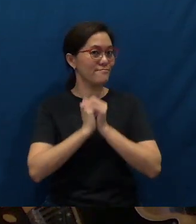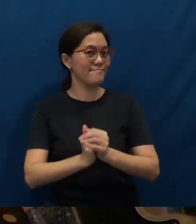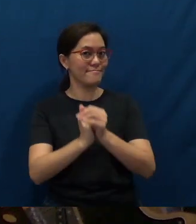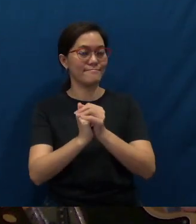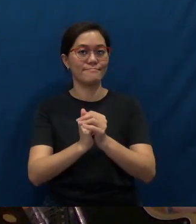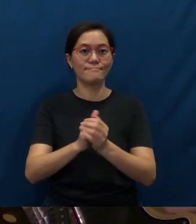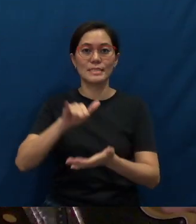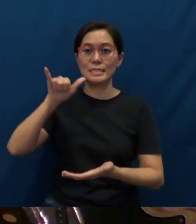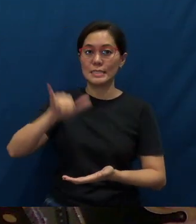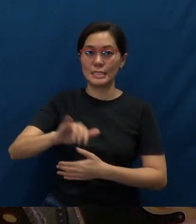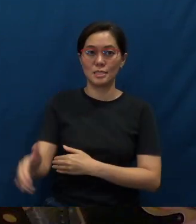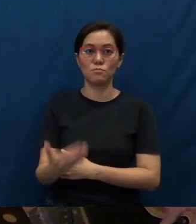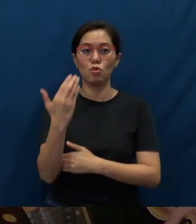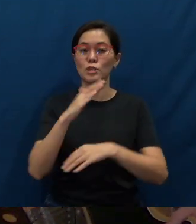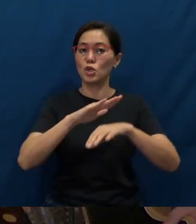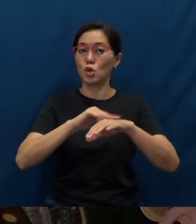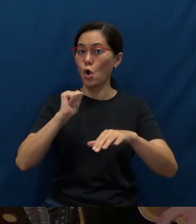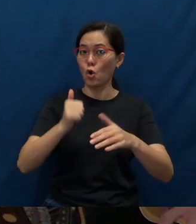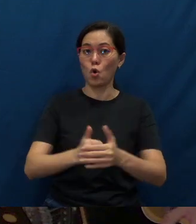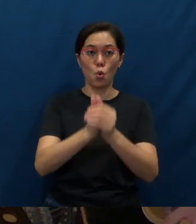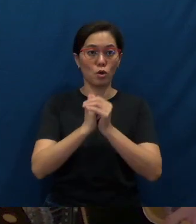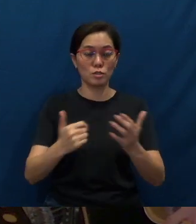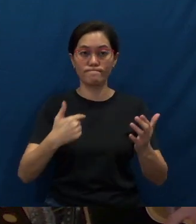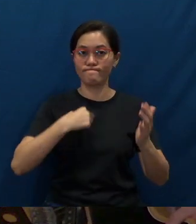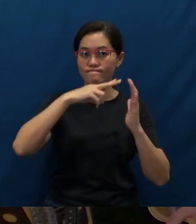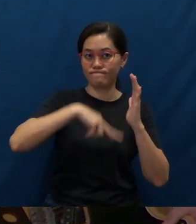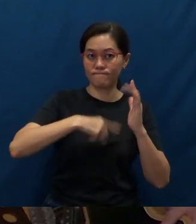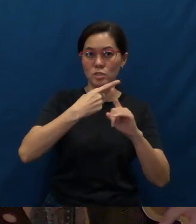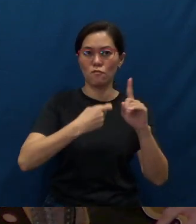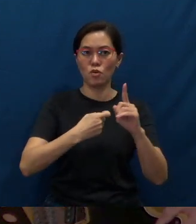This morning, in the call to worship, I'll be reading from the shortest psalm -